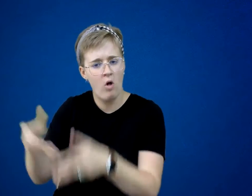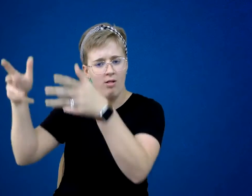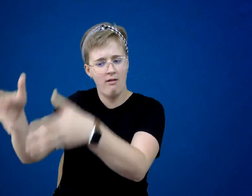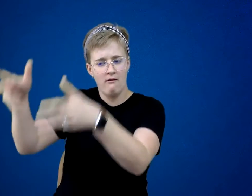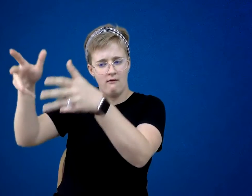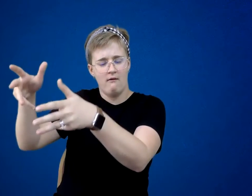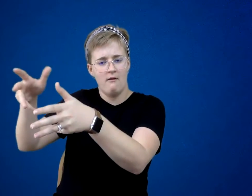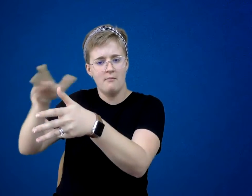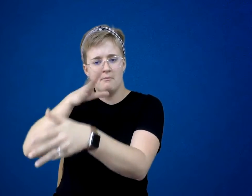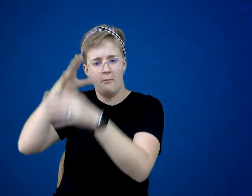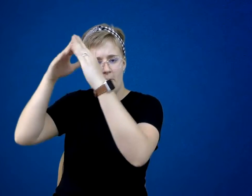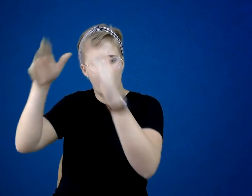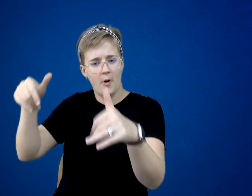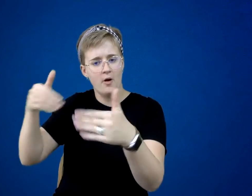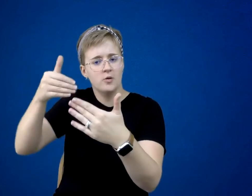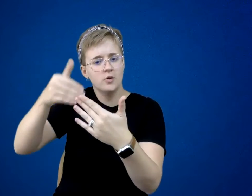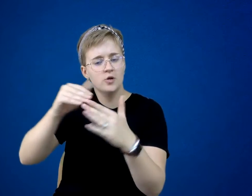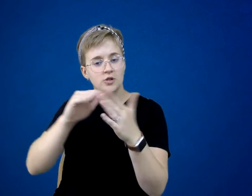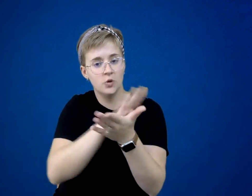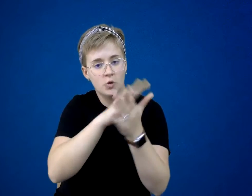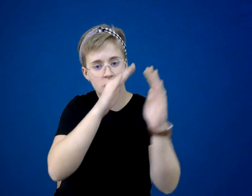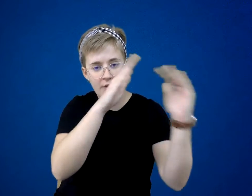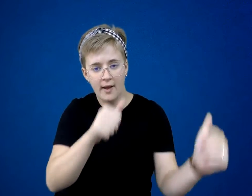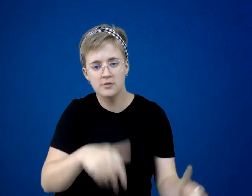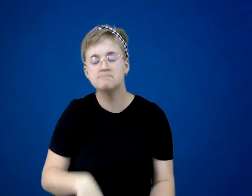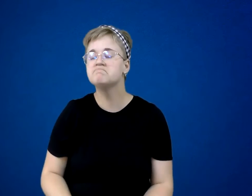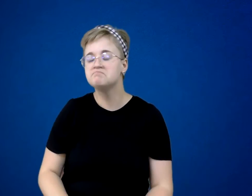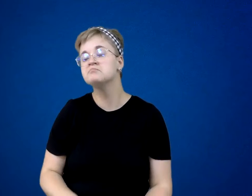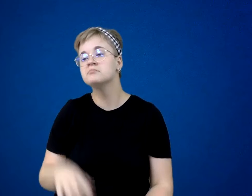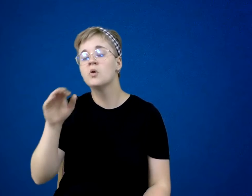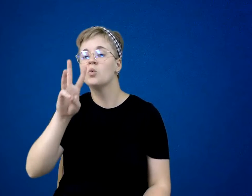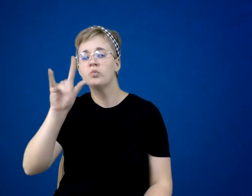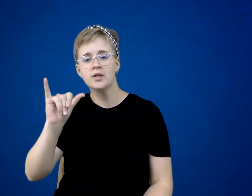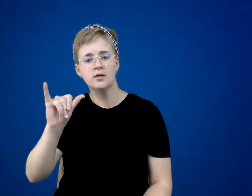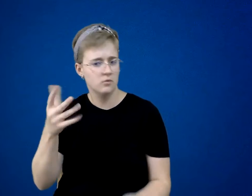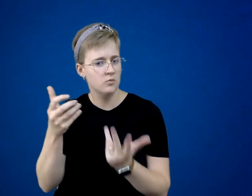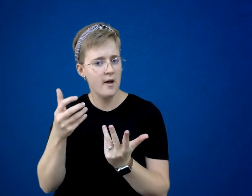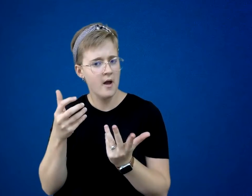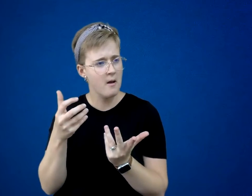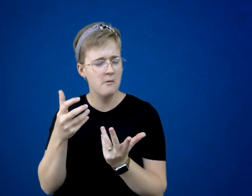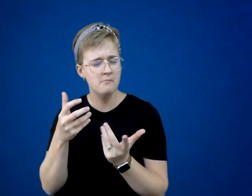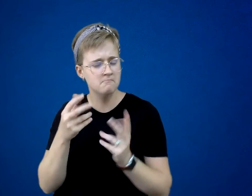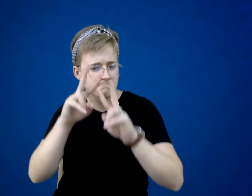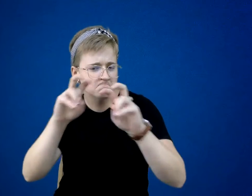Little Willy decided to investigate. He squeaked open the barn door and peeked in.